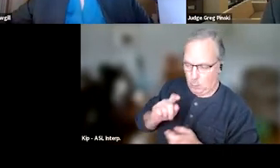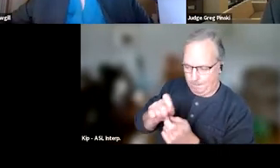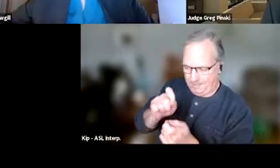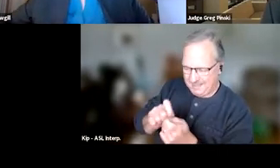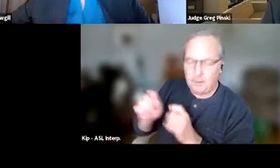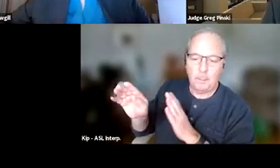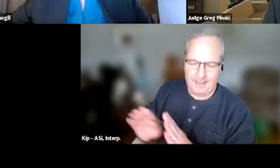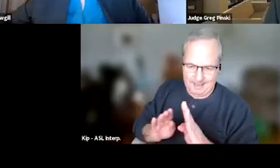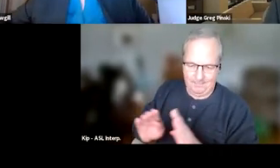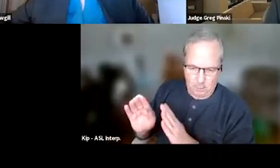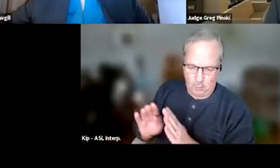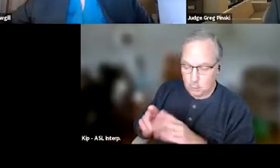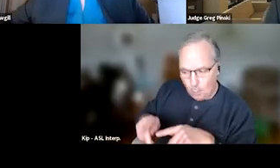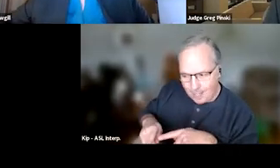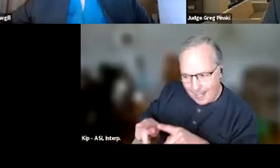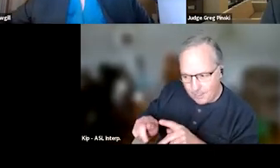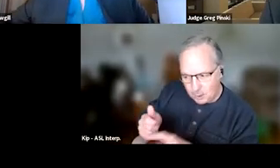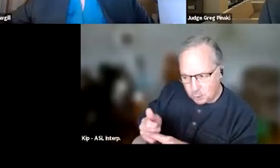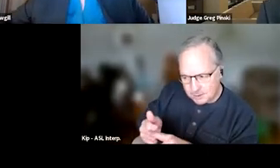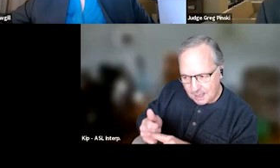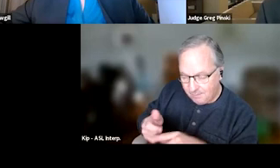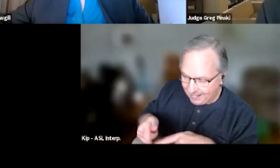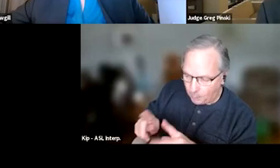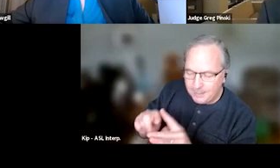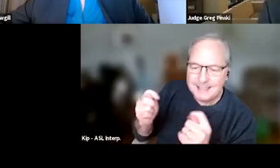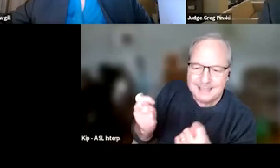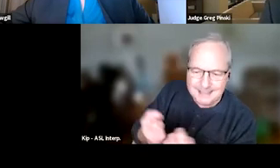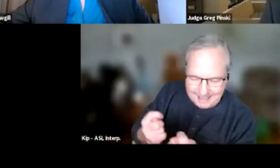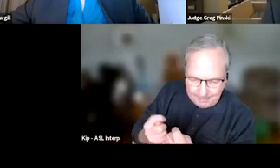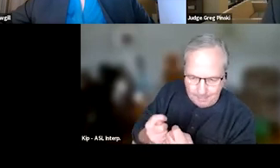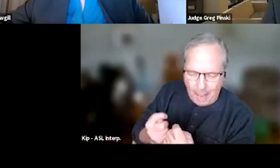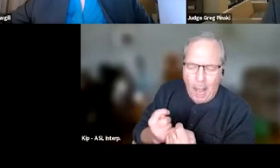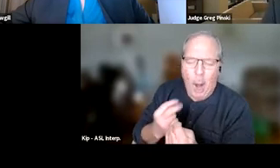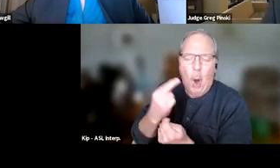So allowing yourself, allowing the team a reasonable degree of discretion